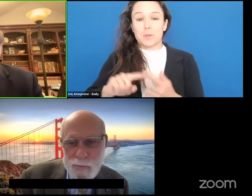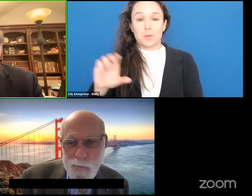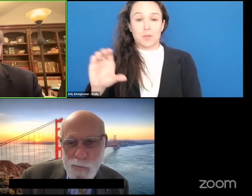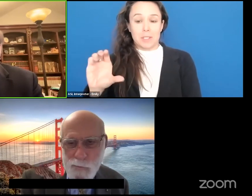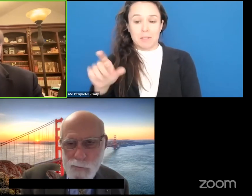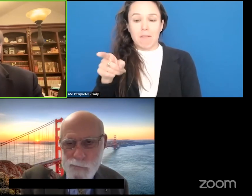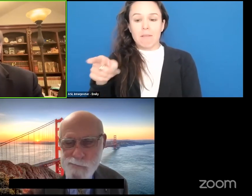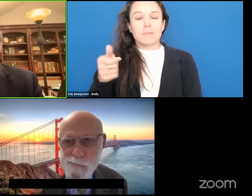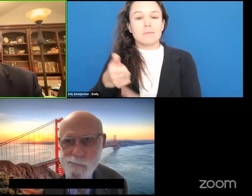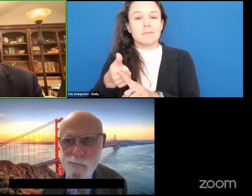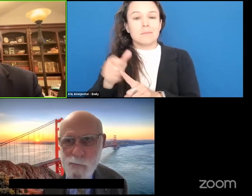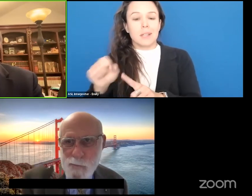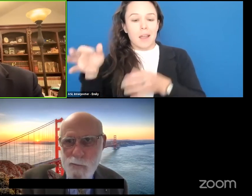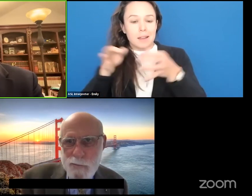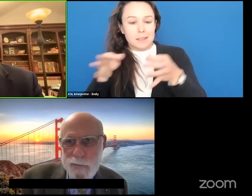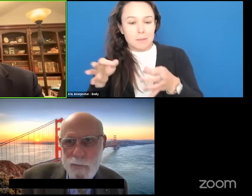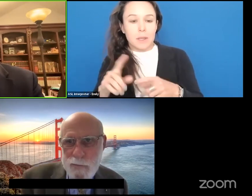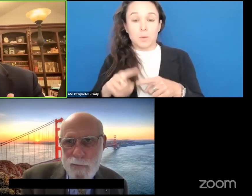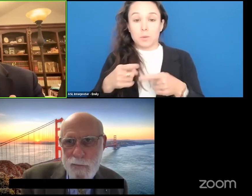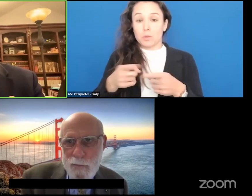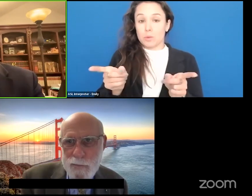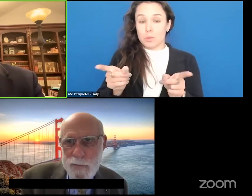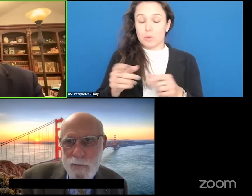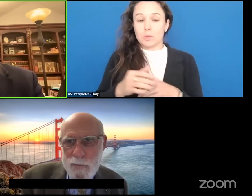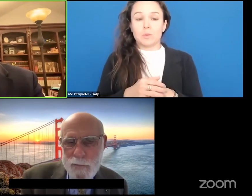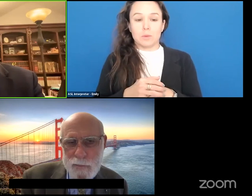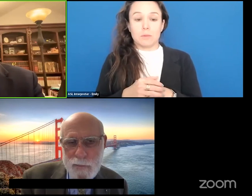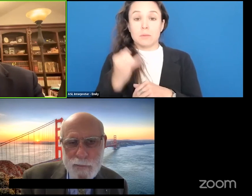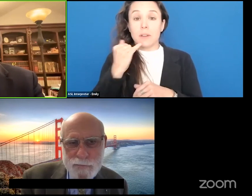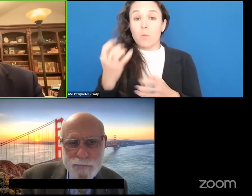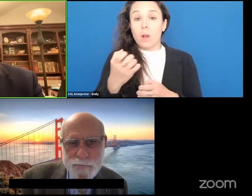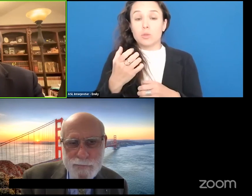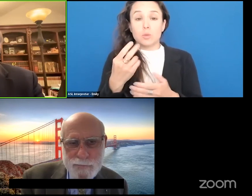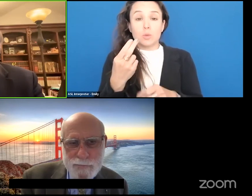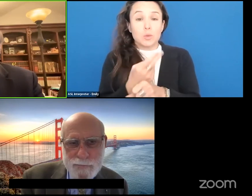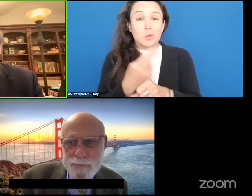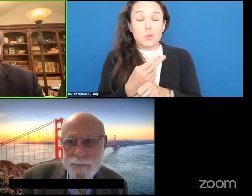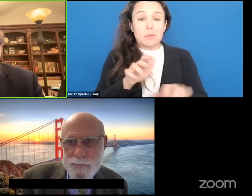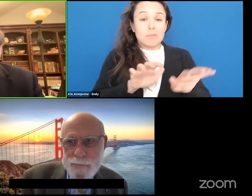can explain to those of you who want to use interpreters or captioning, how you can break